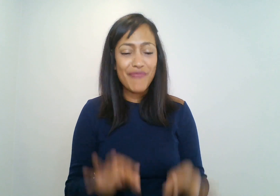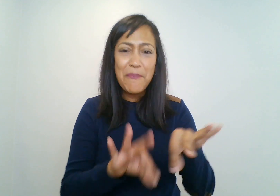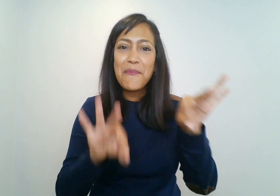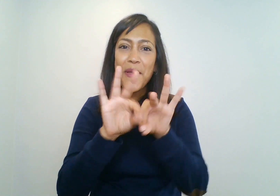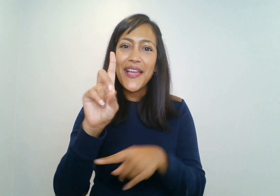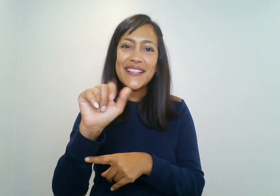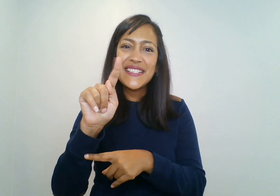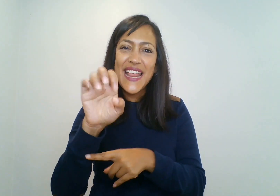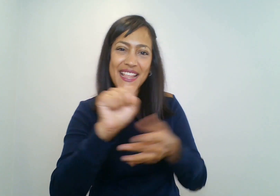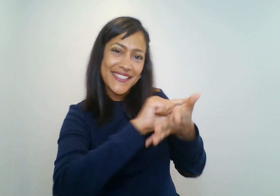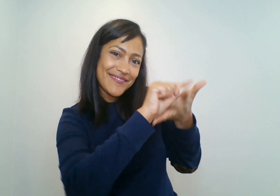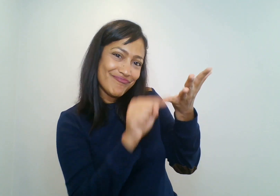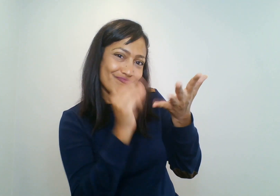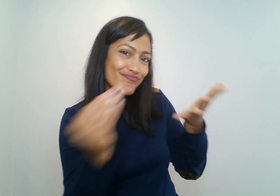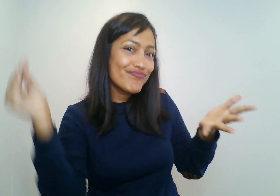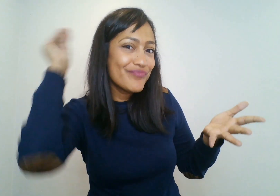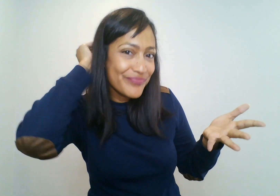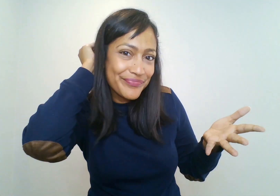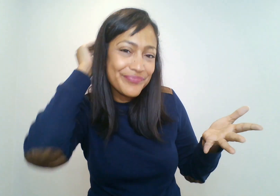Here are some important dates: